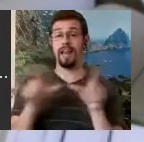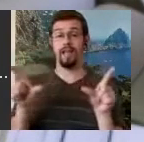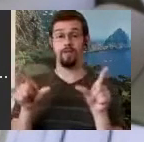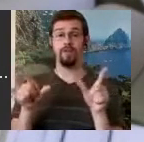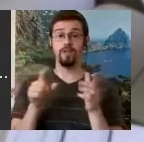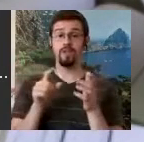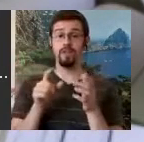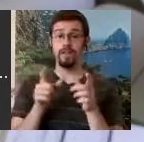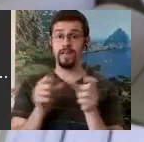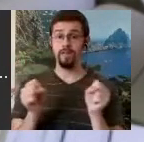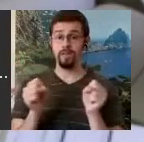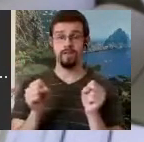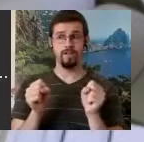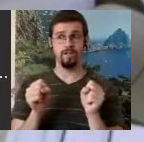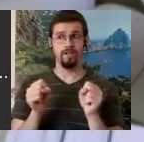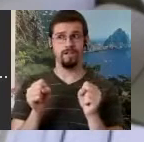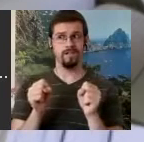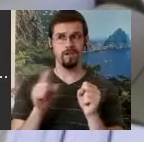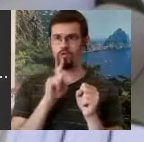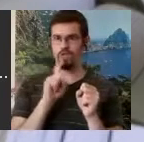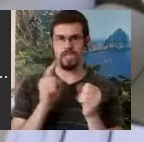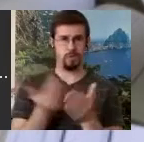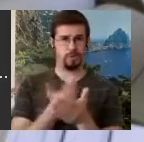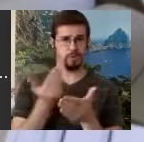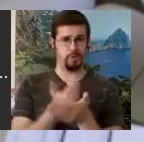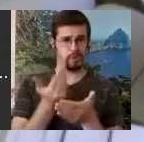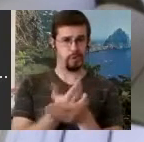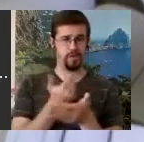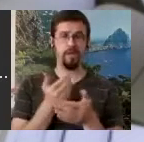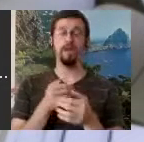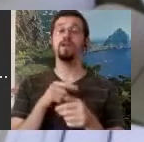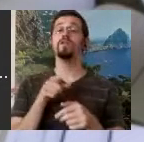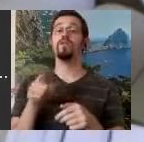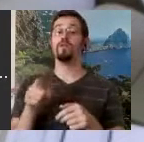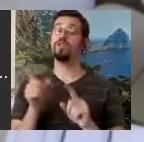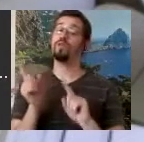that time but Rolf Kuschel went to a South Pacific island and there was a